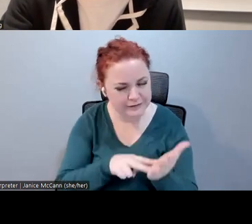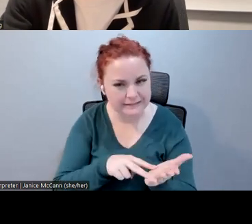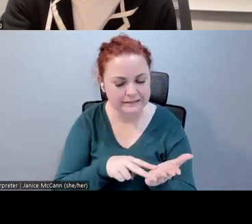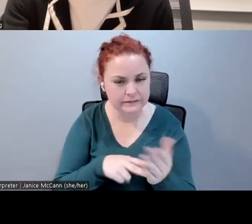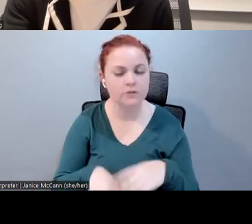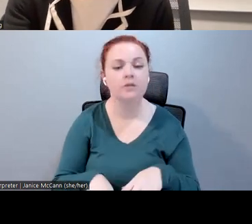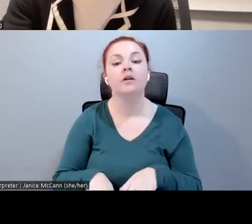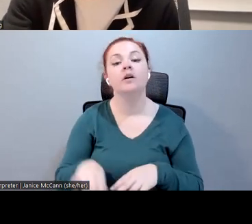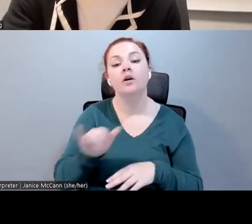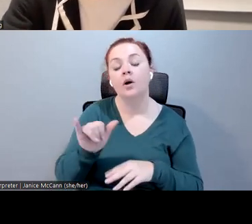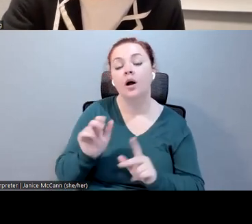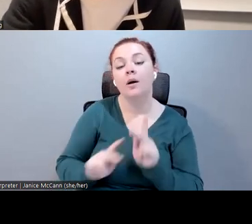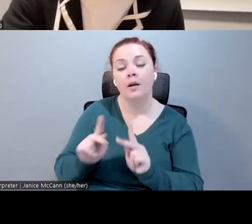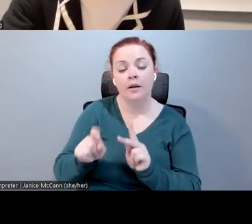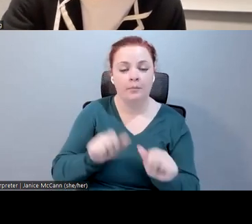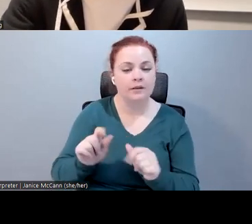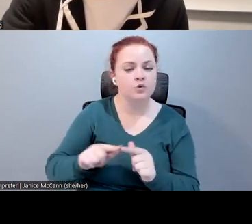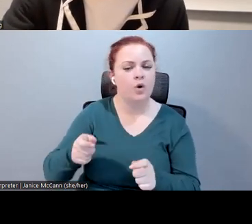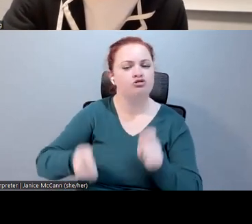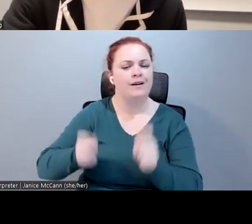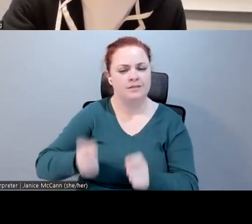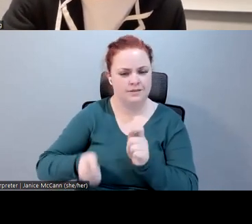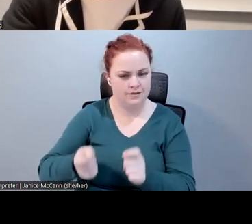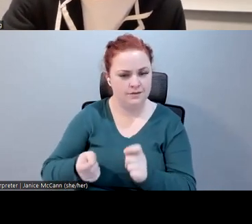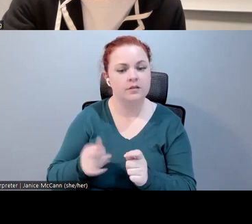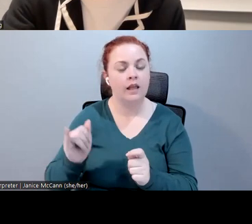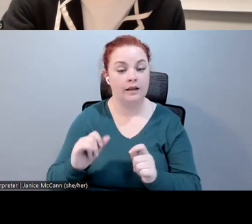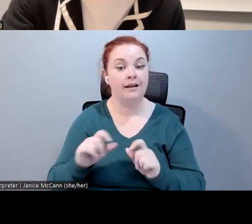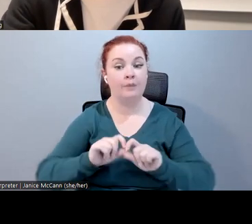ability to adjust things like the position of captions. I